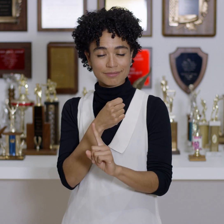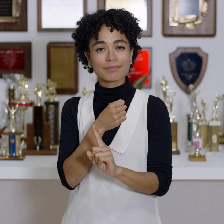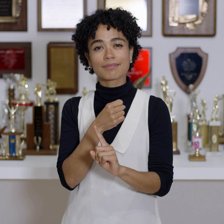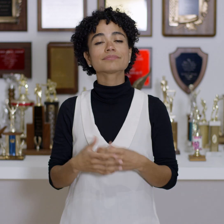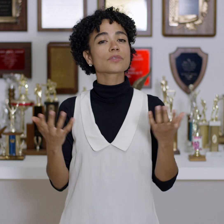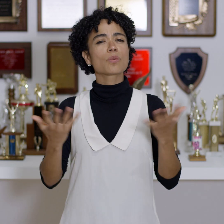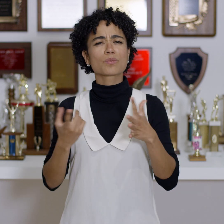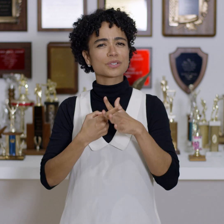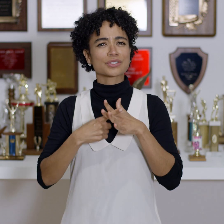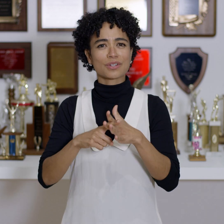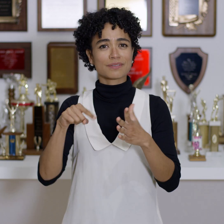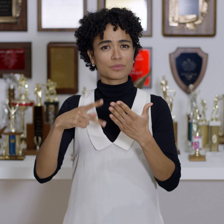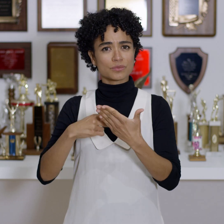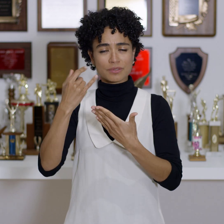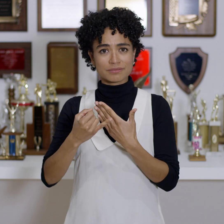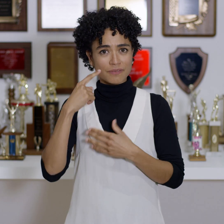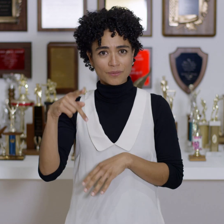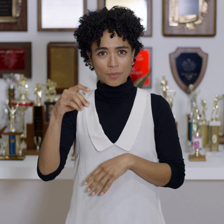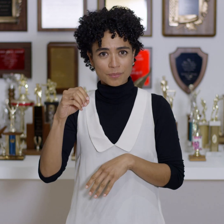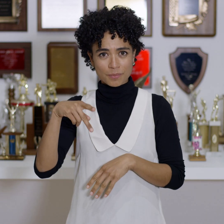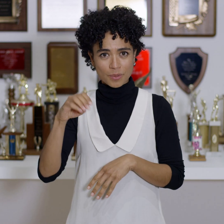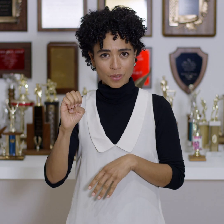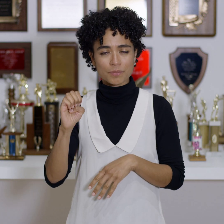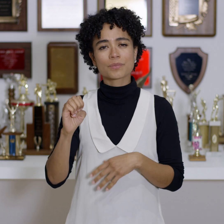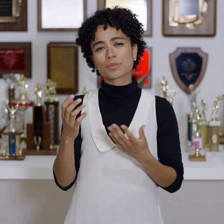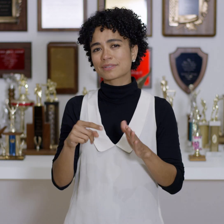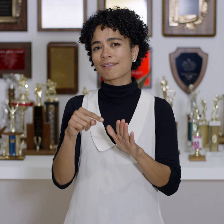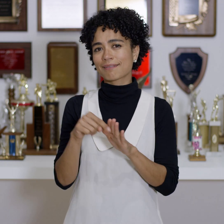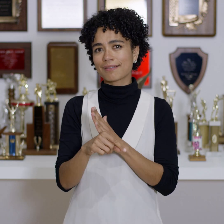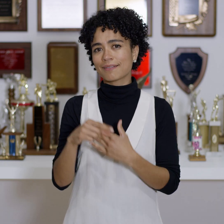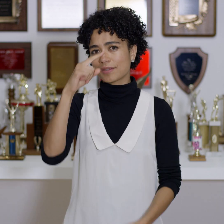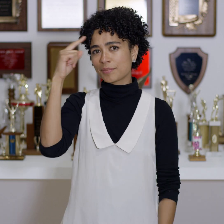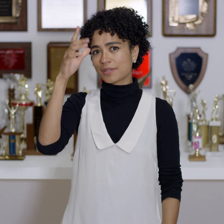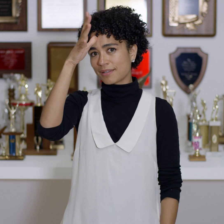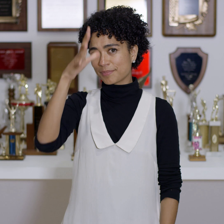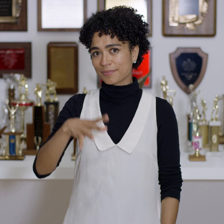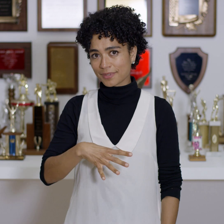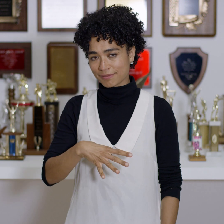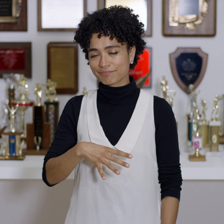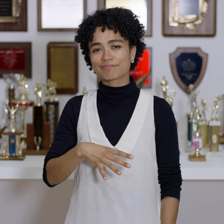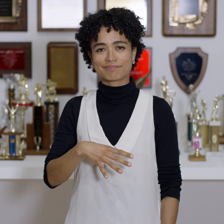What started this project for Pope, was the killing of a Black man.